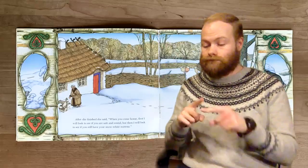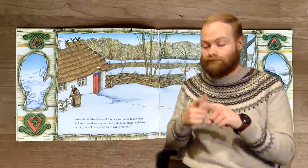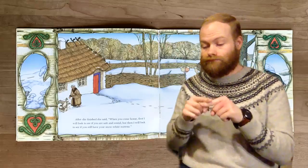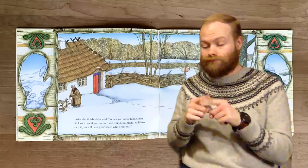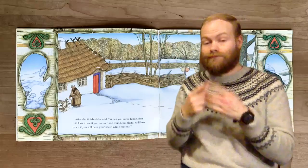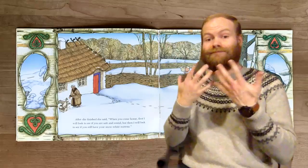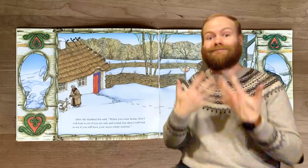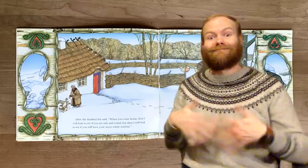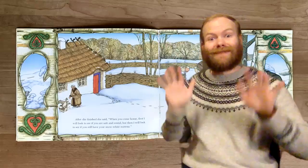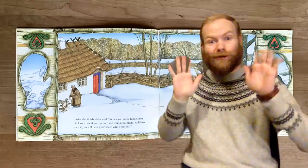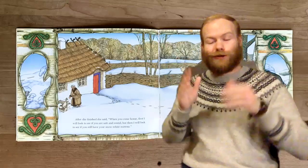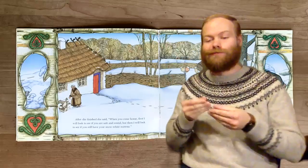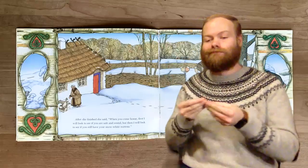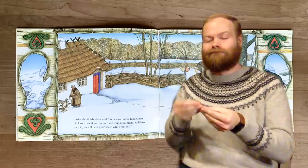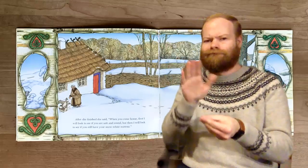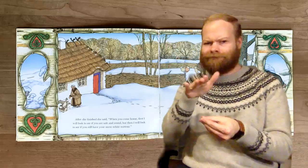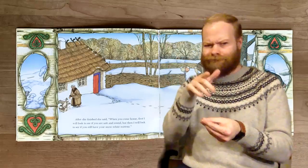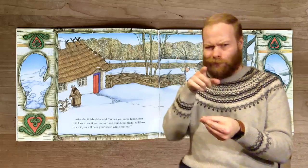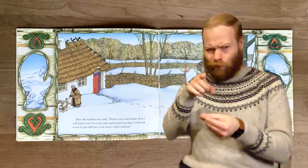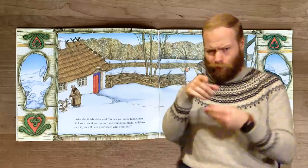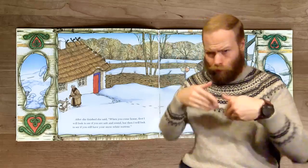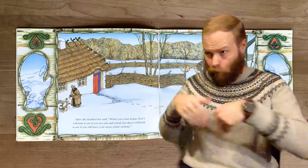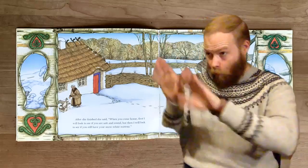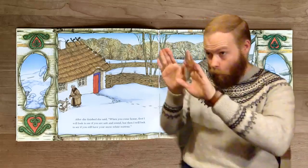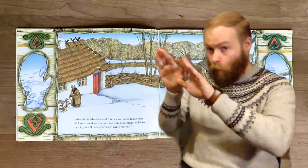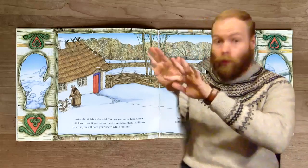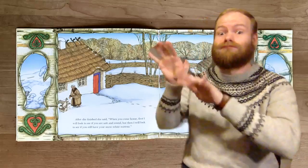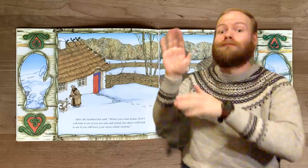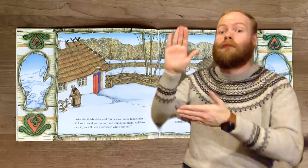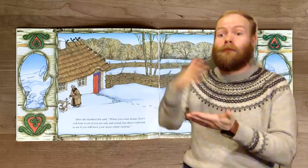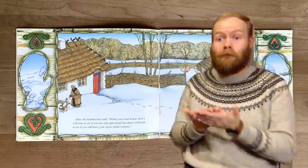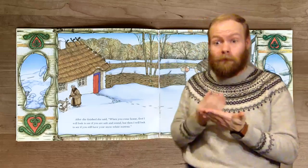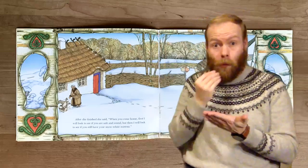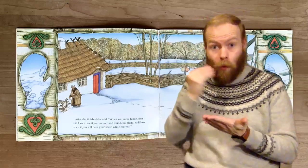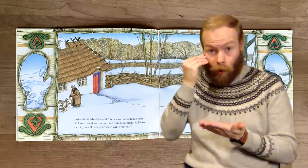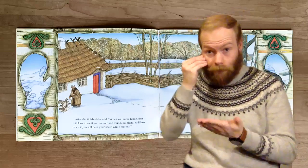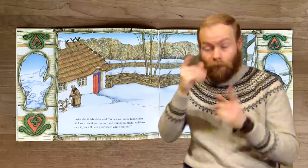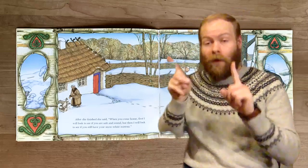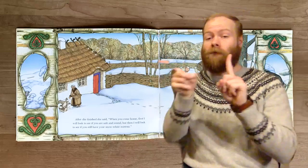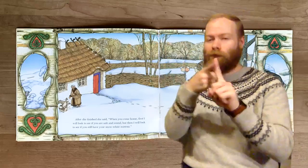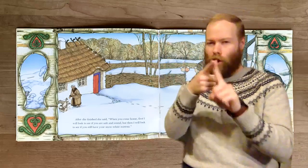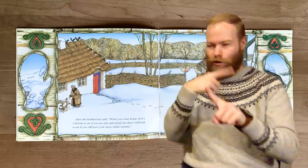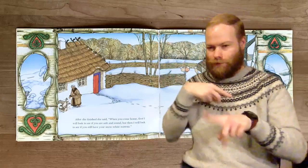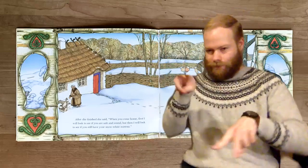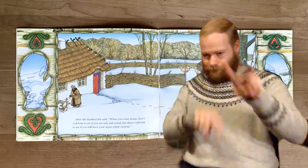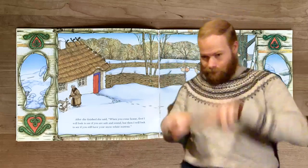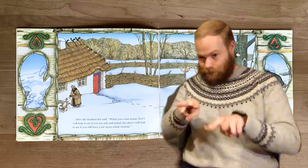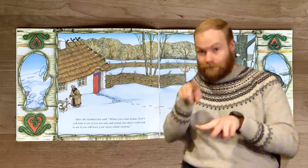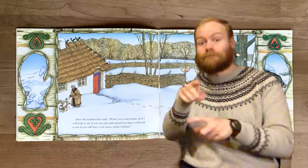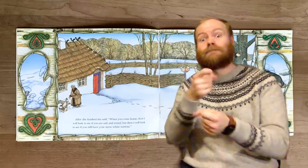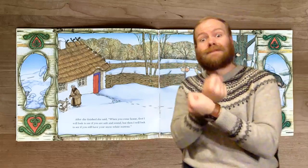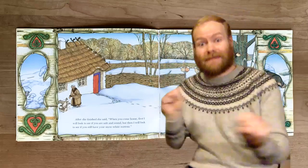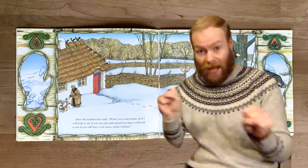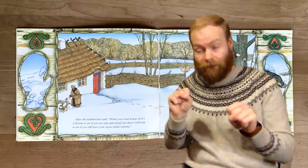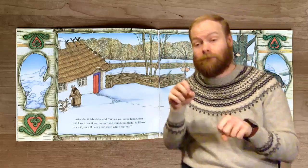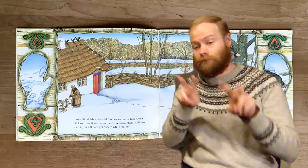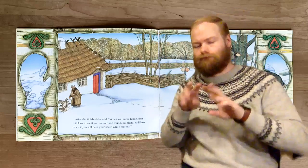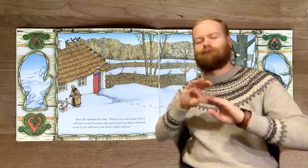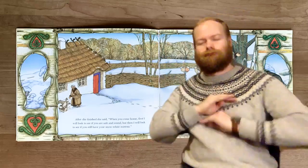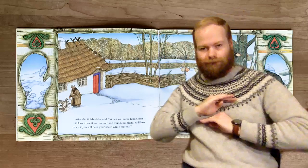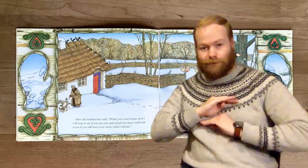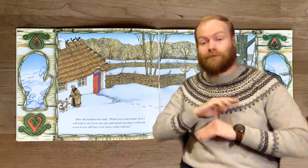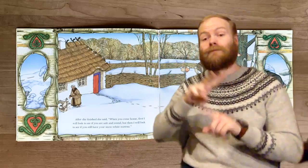After she finished she said, “When you come home, first I will look to see if you are safe and sound,